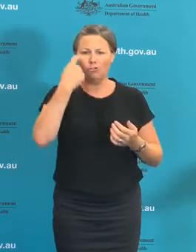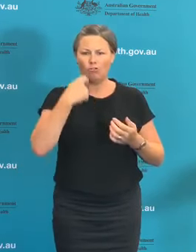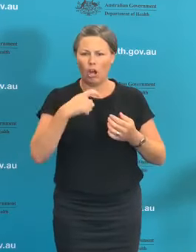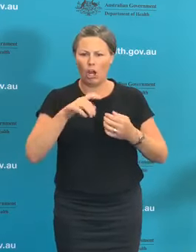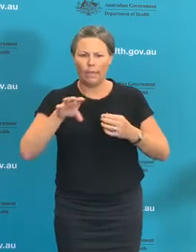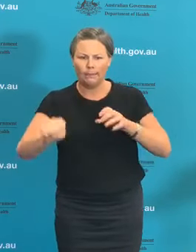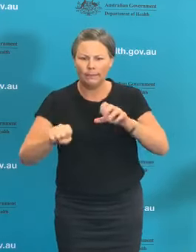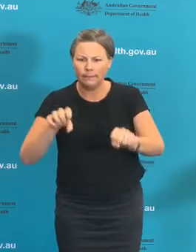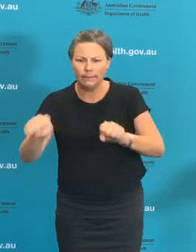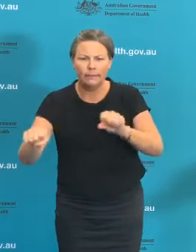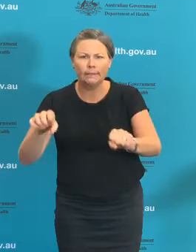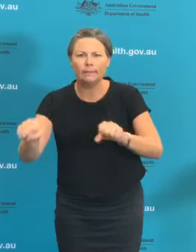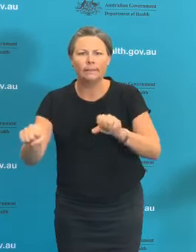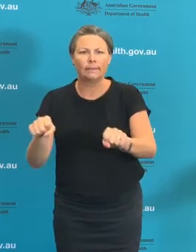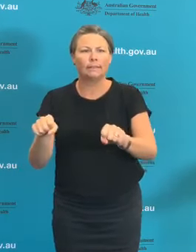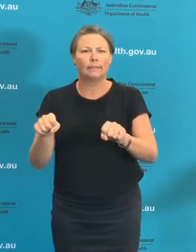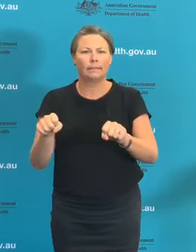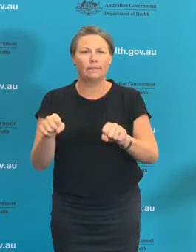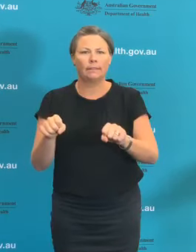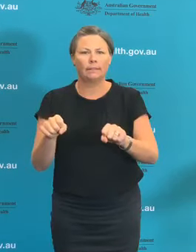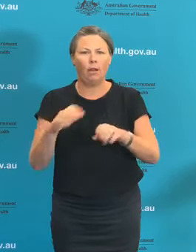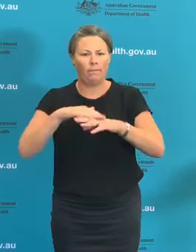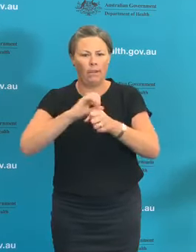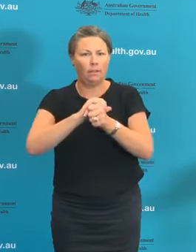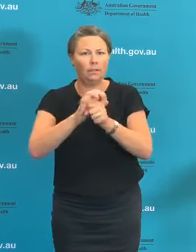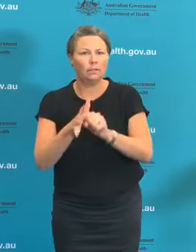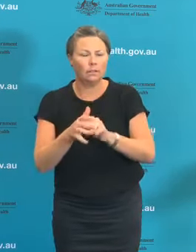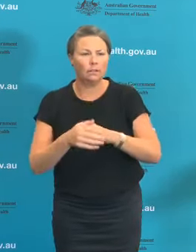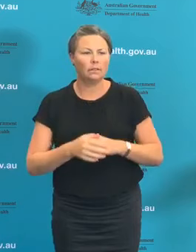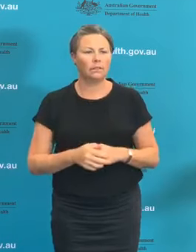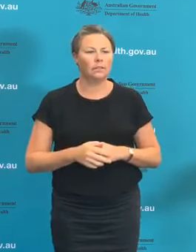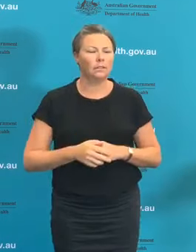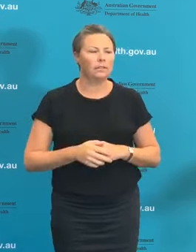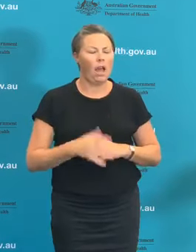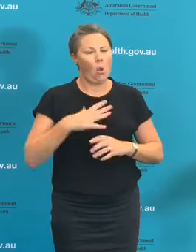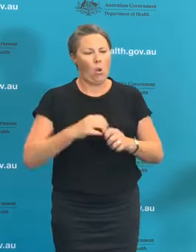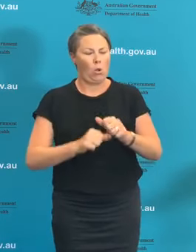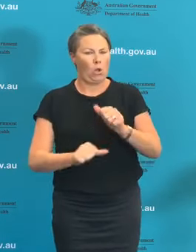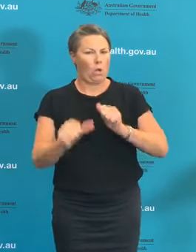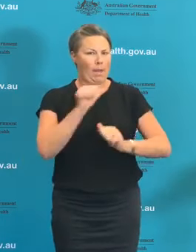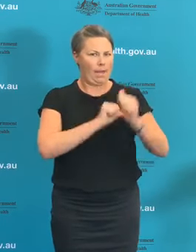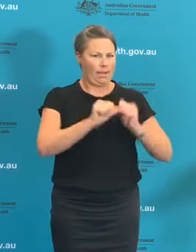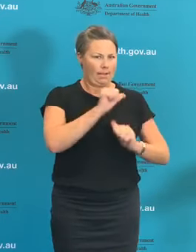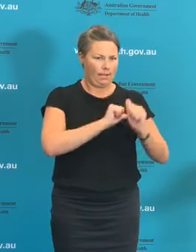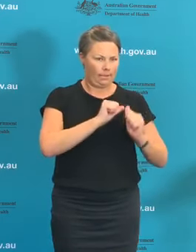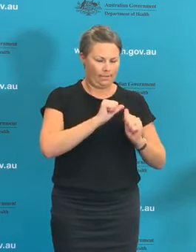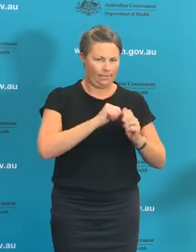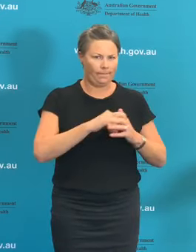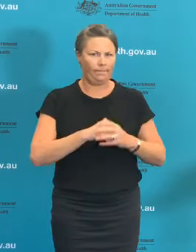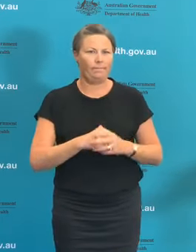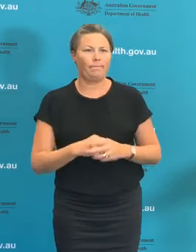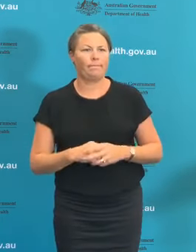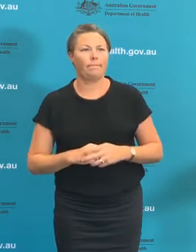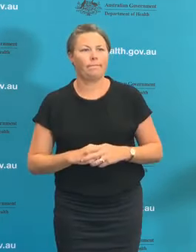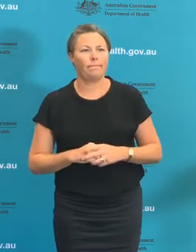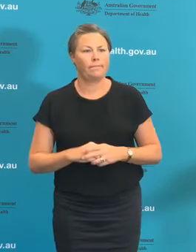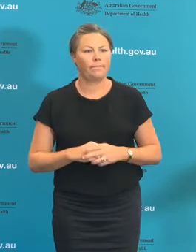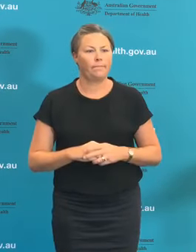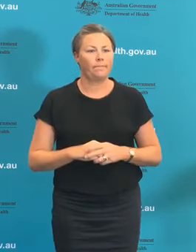I think we just need to walk back to the purpose of the app and consider also what we have at the moment, which is which is a an excellent and robust